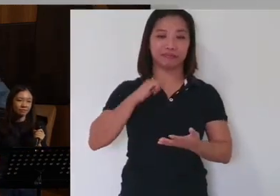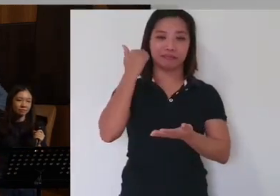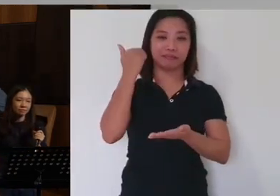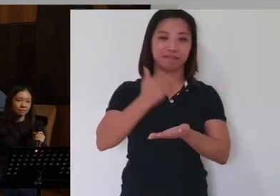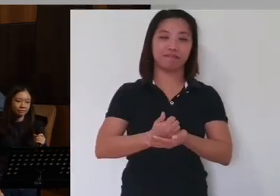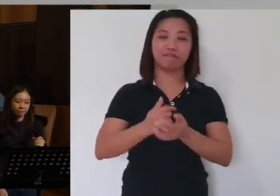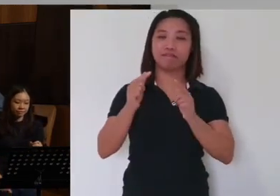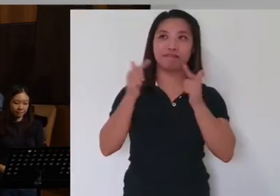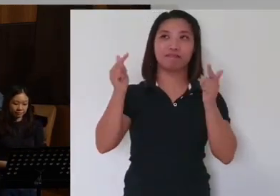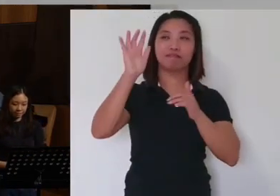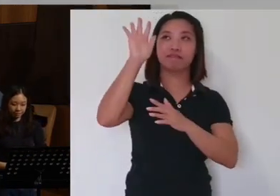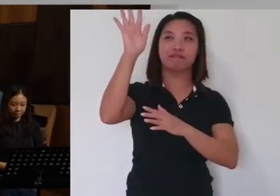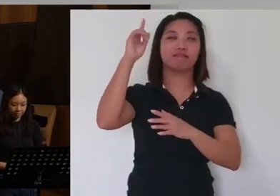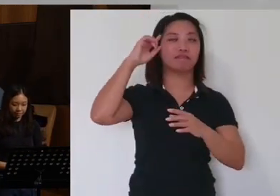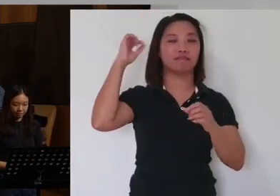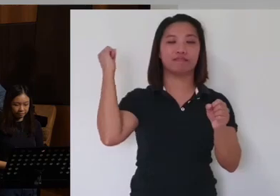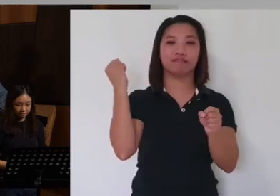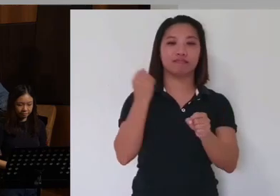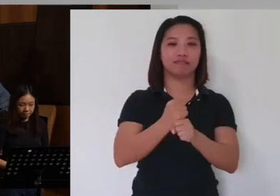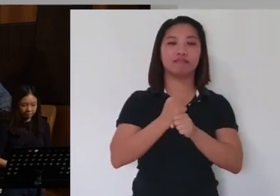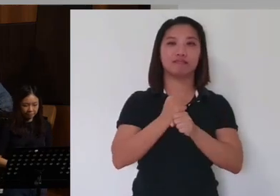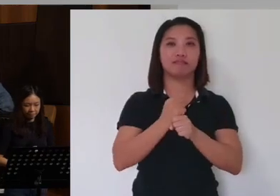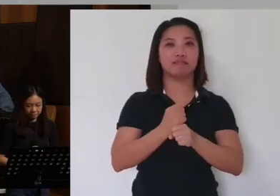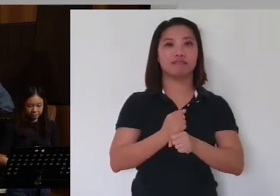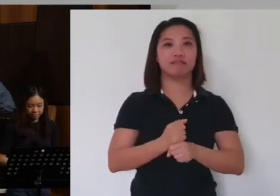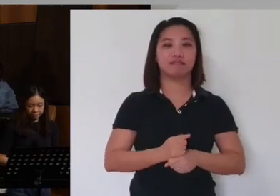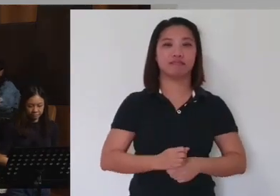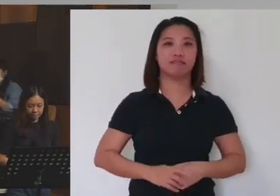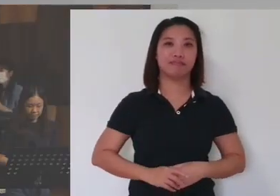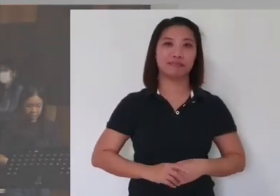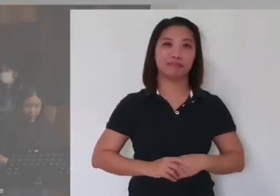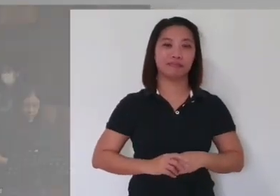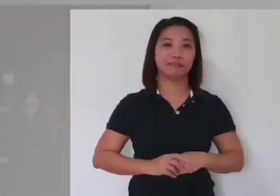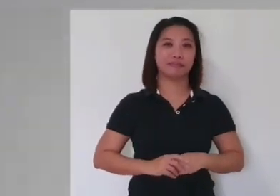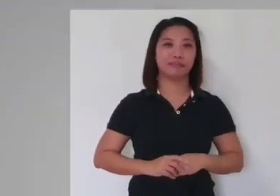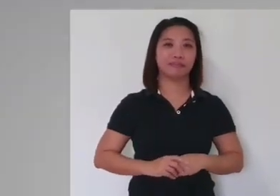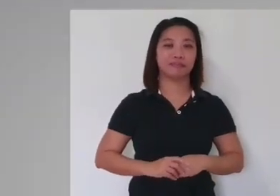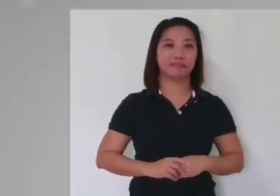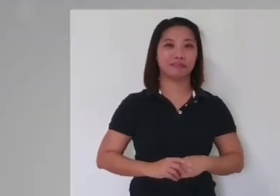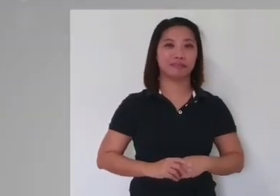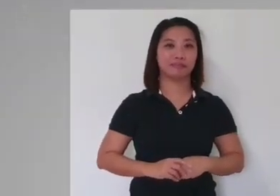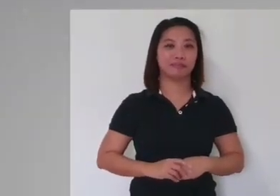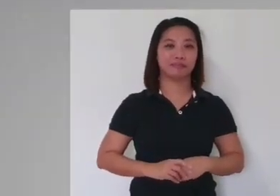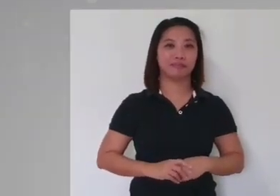Amen. Great is Your faithfulness.